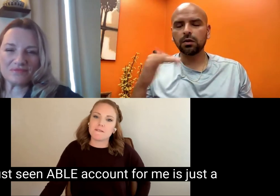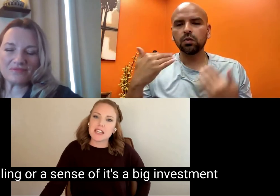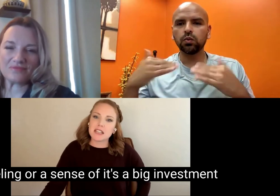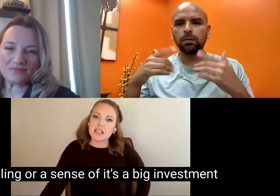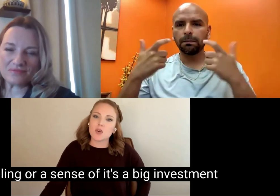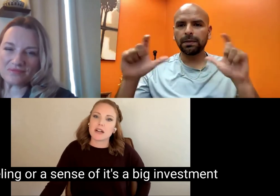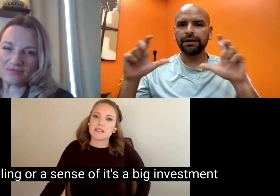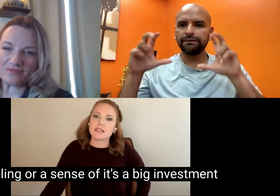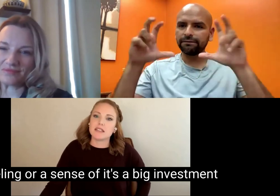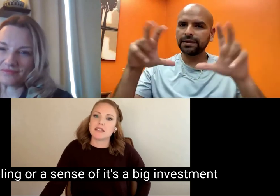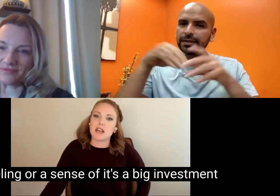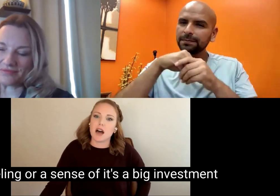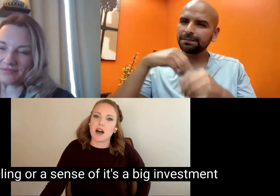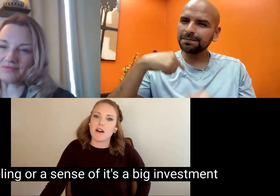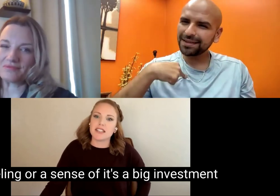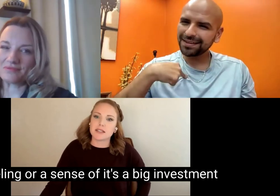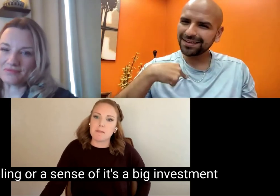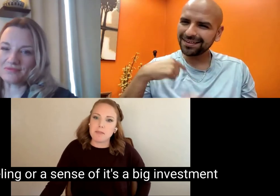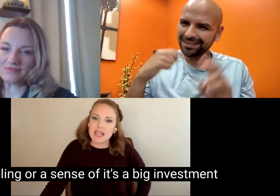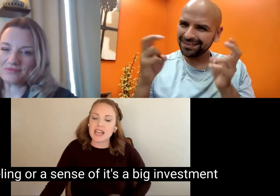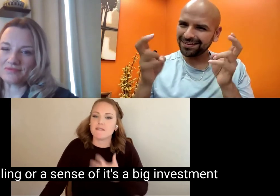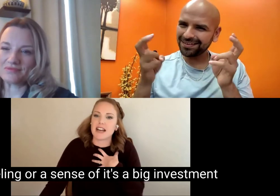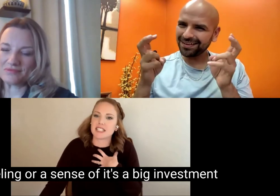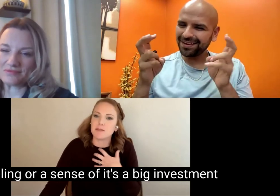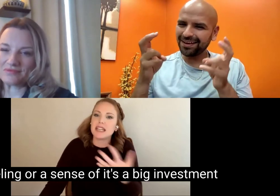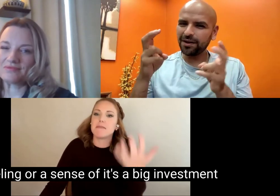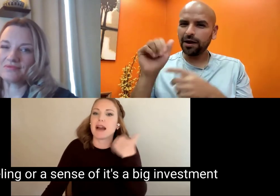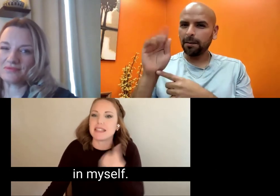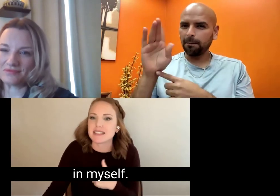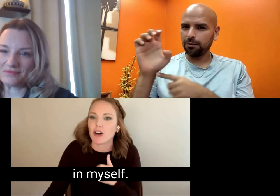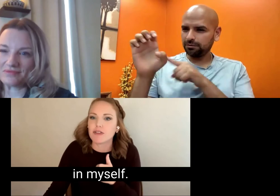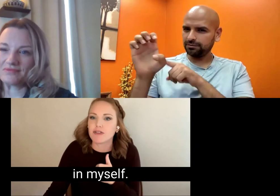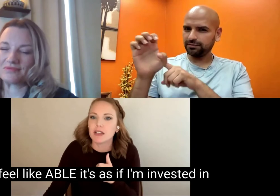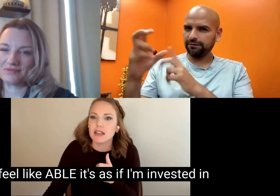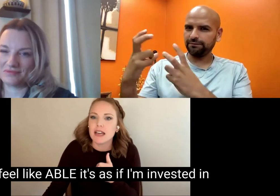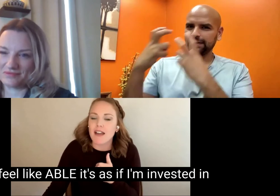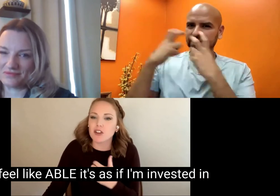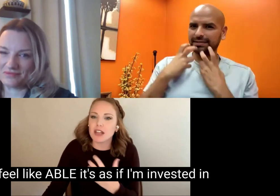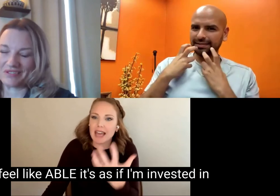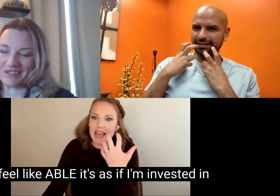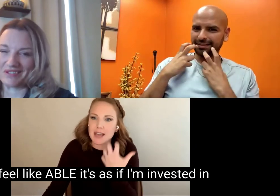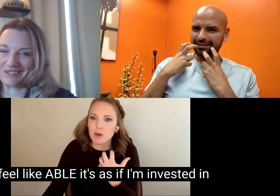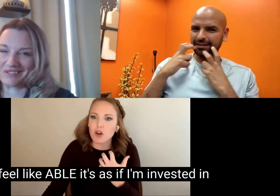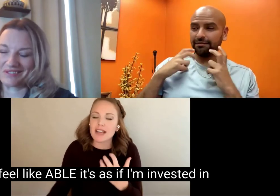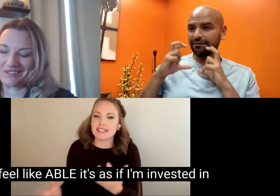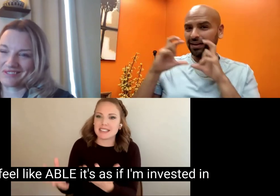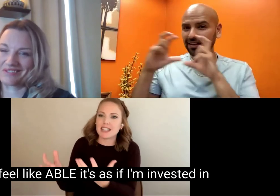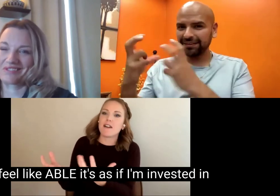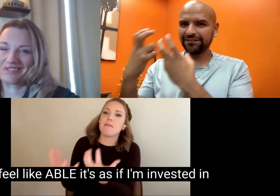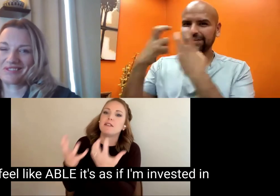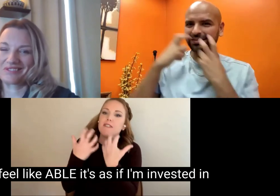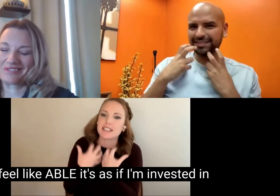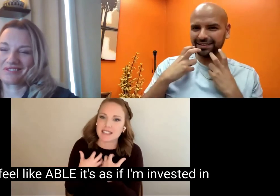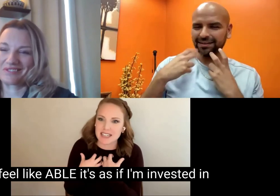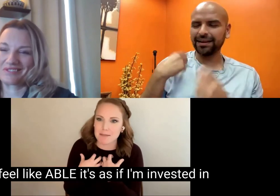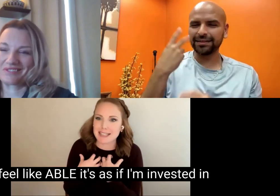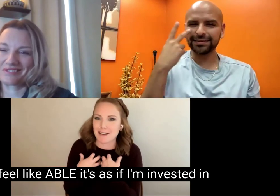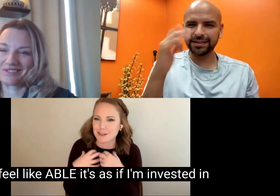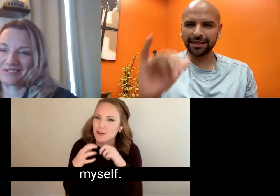feeling or a sense of it's a big investment in myself. I feel like ABLE it's as if I'm invested in myself.